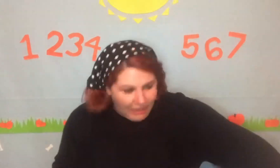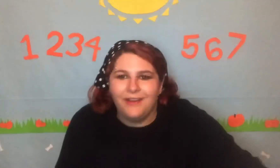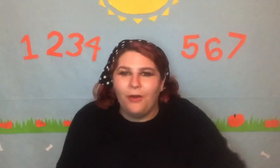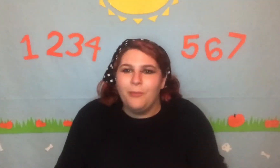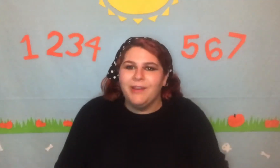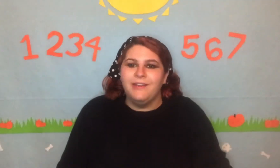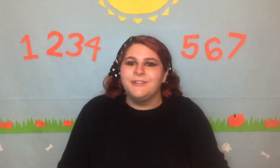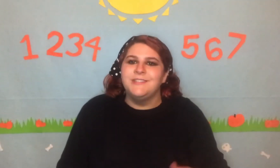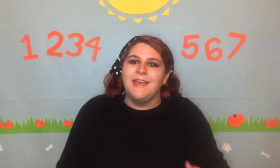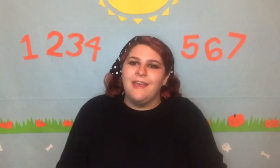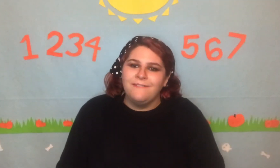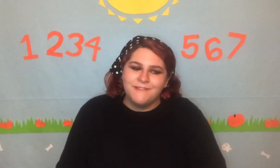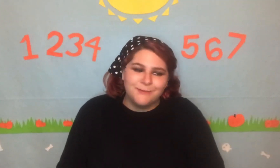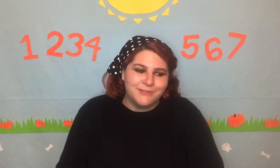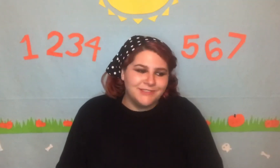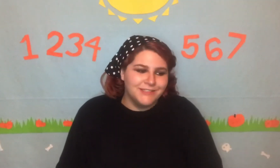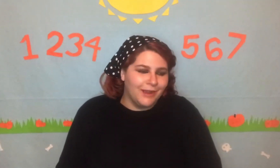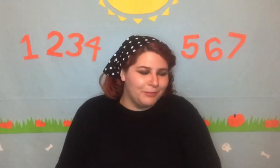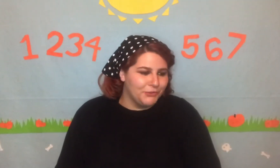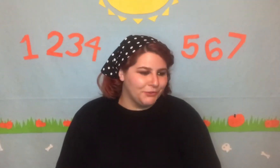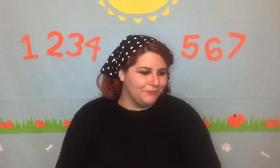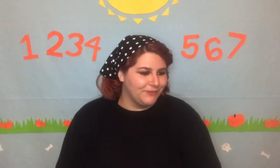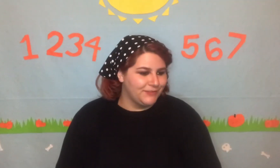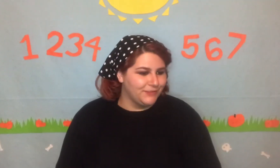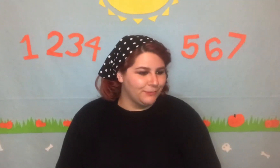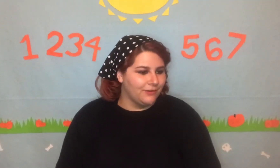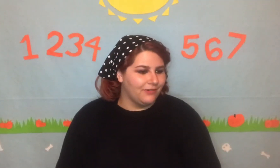Oh my God Chris Evans was in Scott Pilgrim vs. the World.